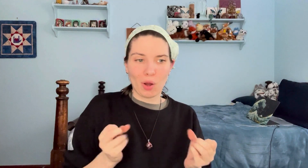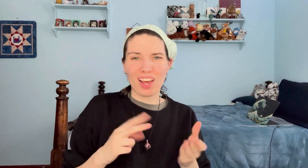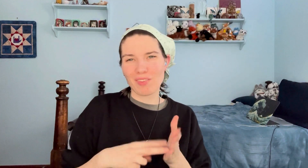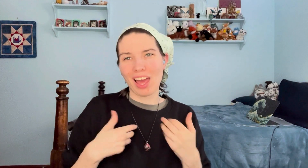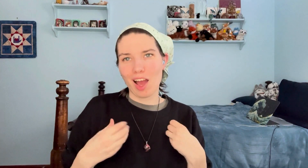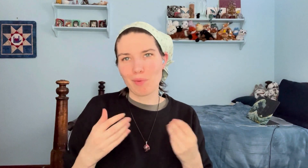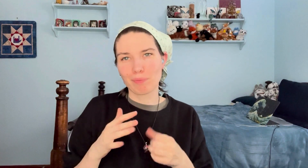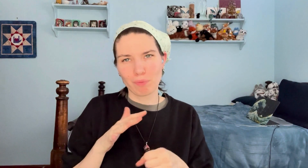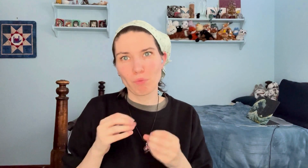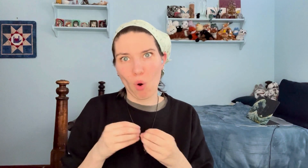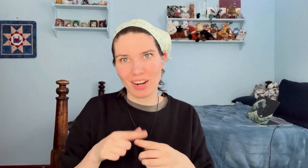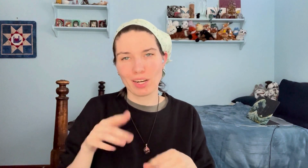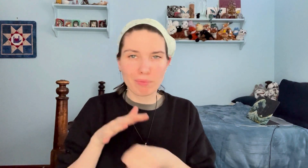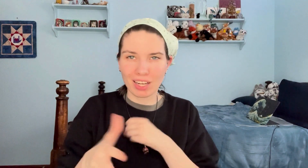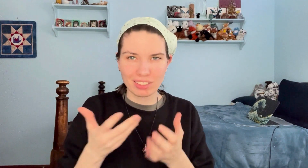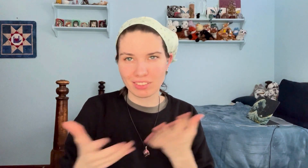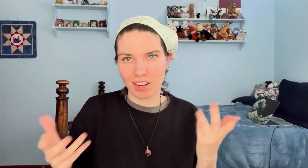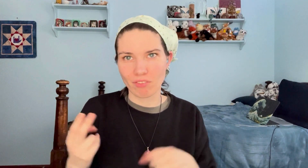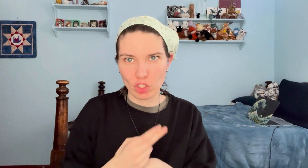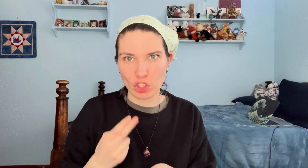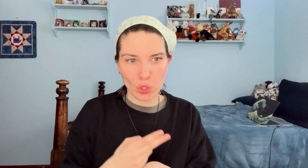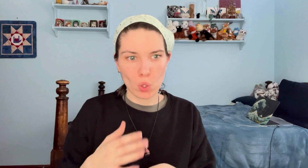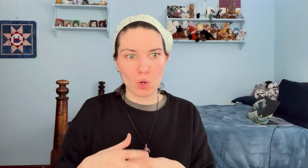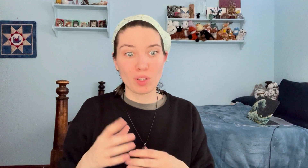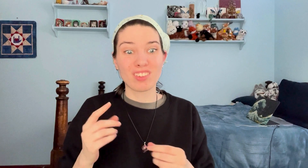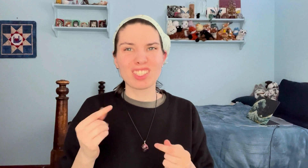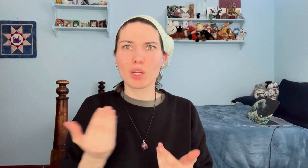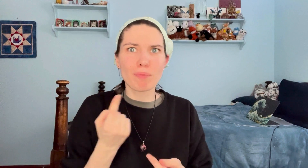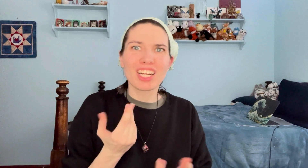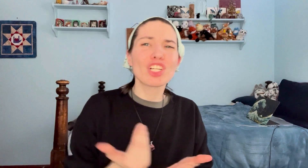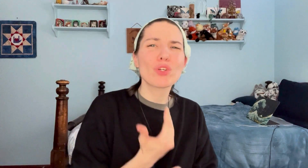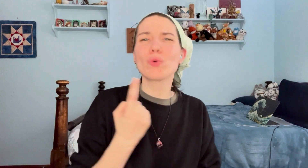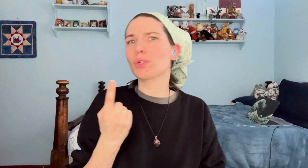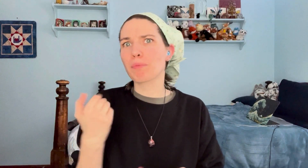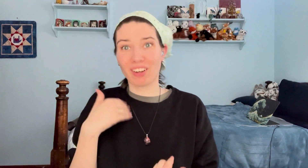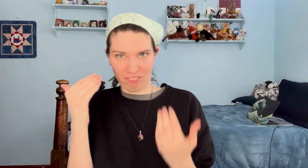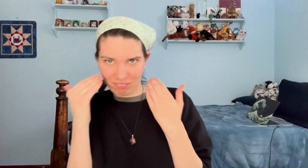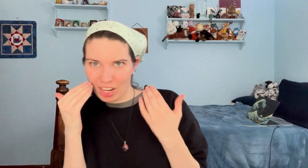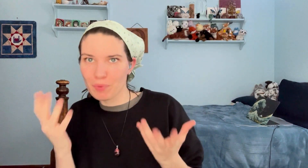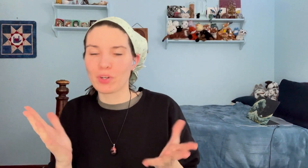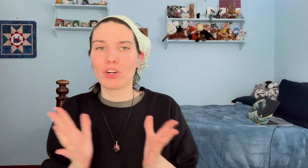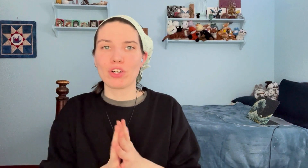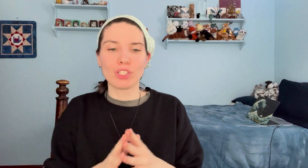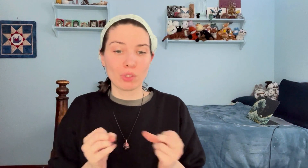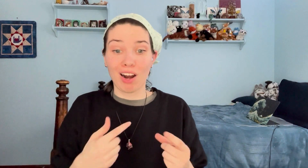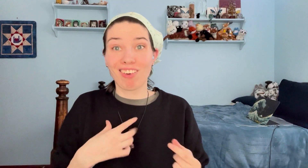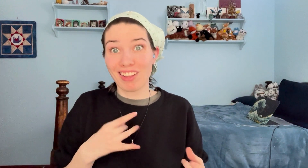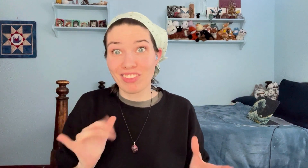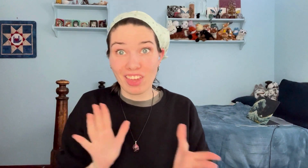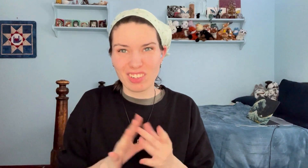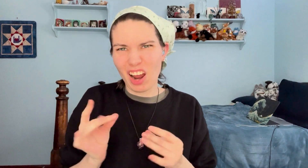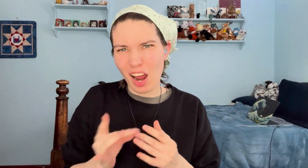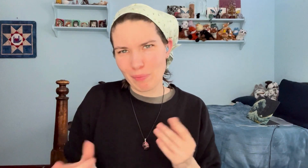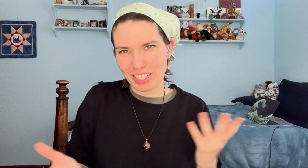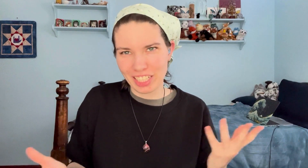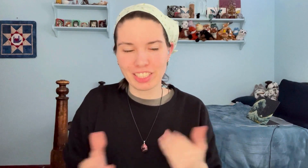So that means I have more than plenty of stuff to use, something new, something familiar So I like that I have options